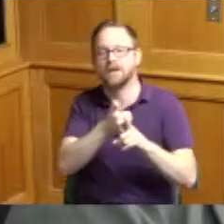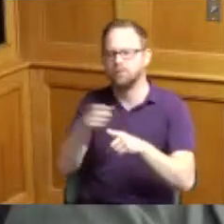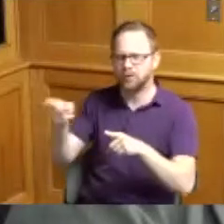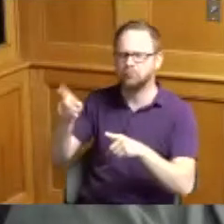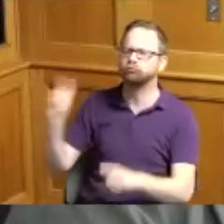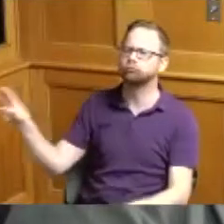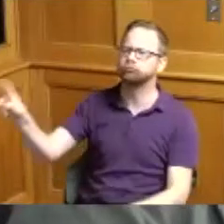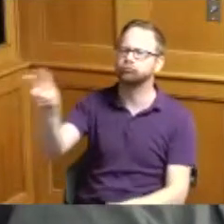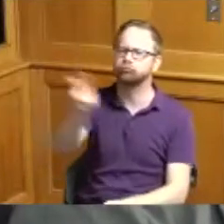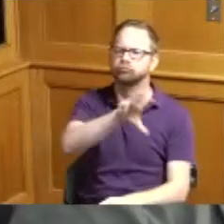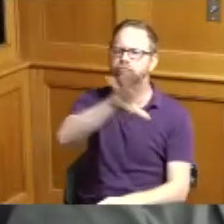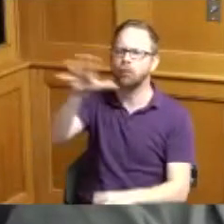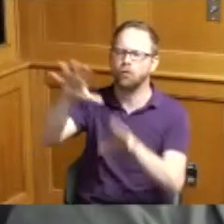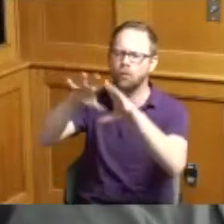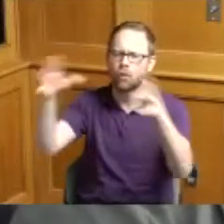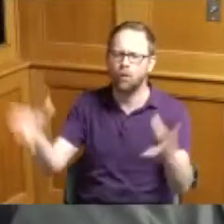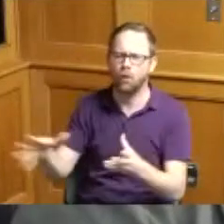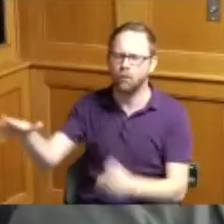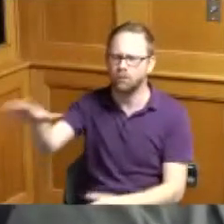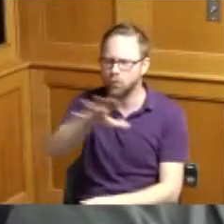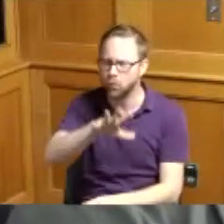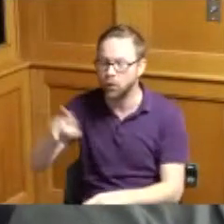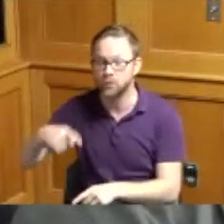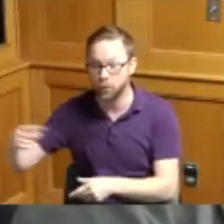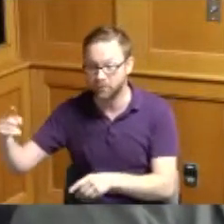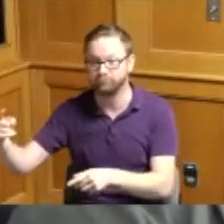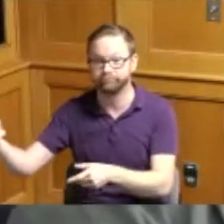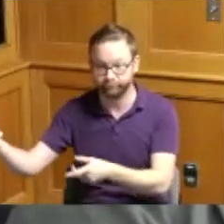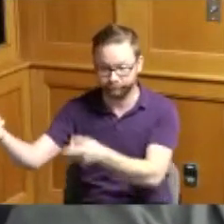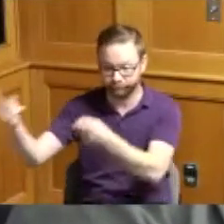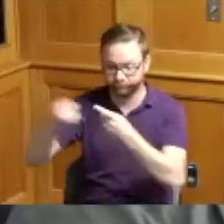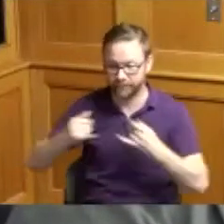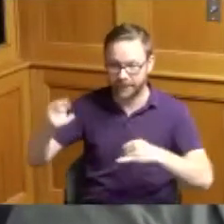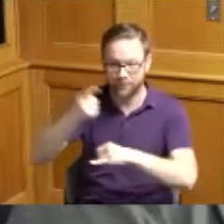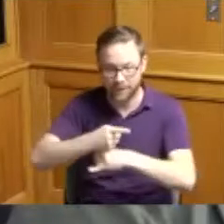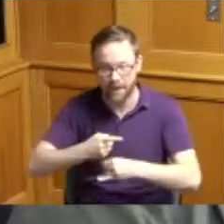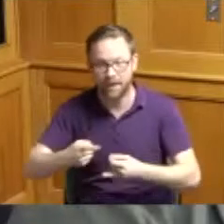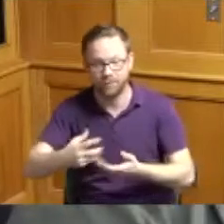today got those Awards and and has been telling us since they've been traveling all over the